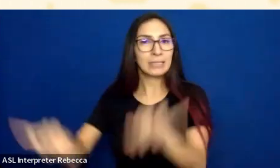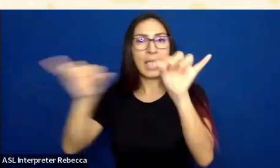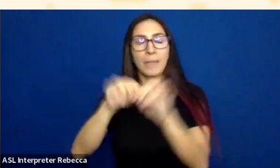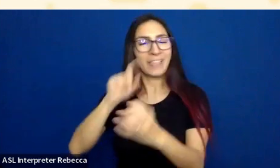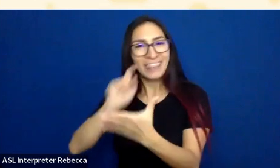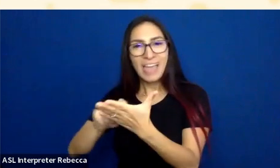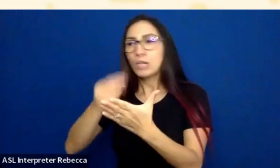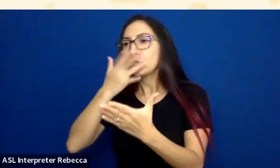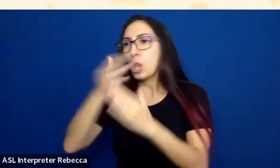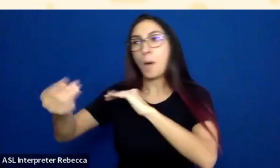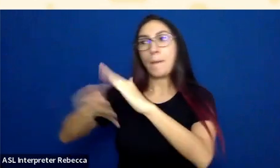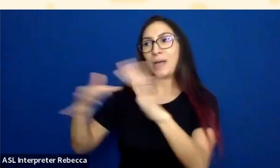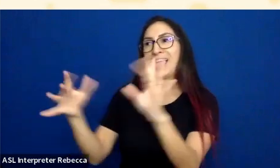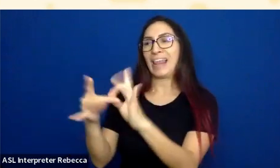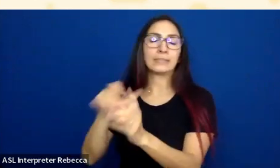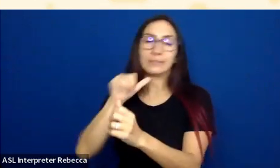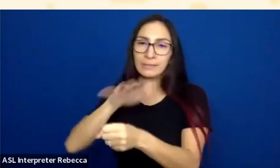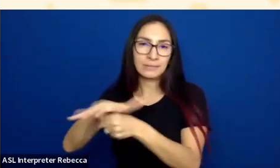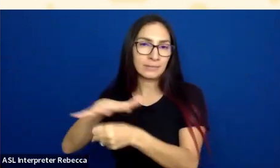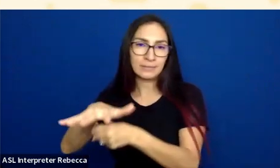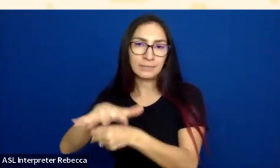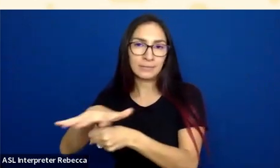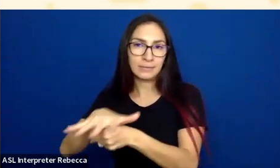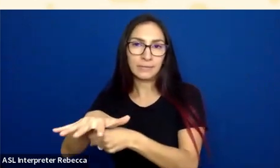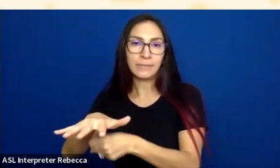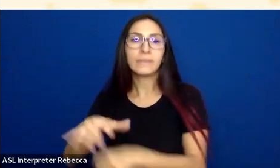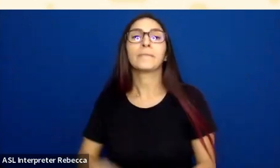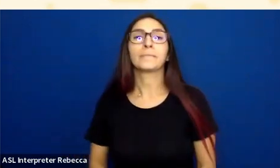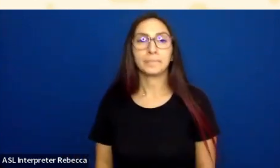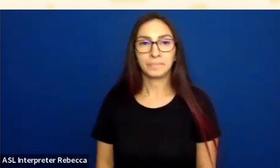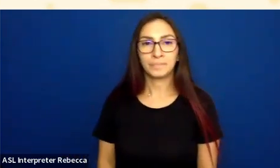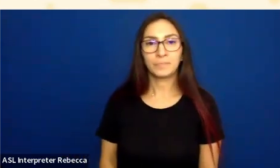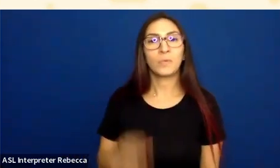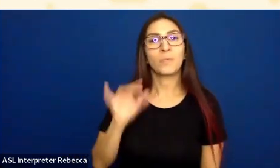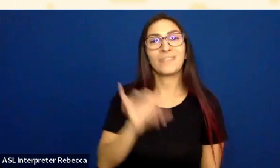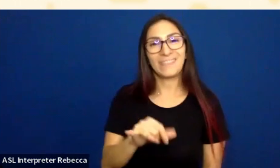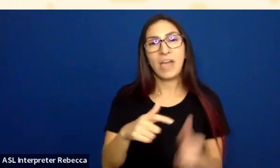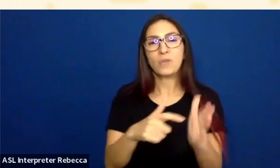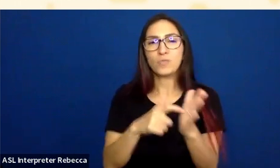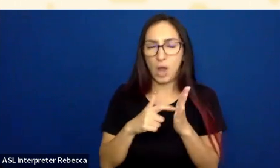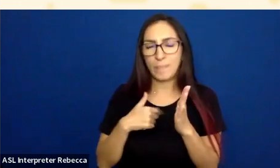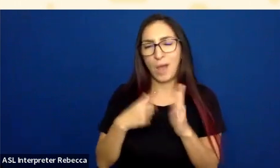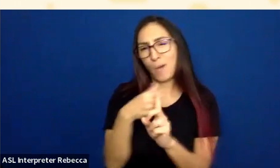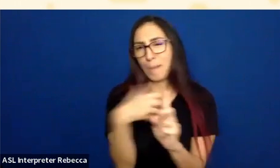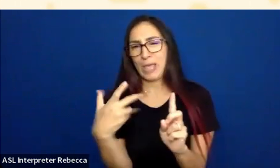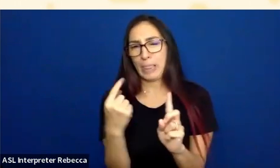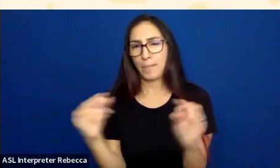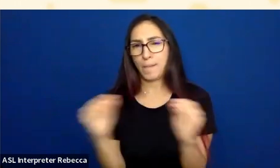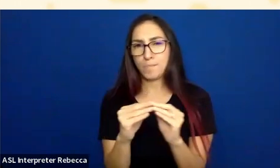I'm going to talk about that requirement a little bit more, just focusing in on the difference between this link text and the label text here.